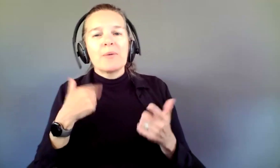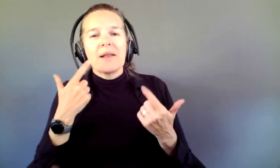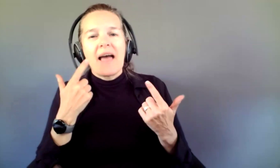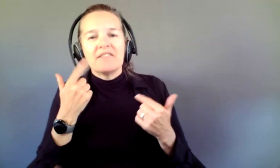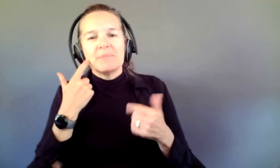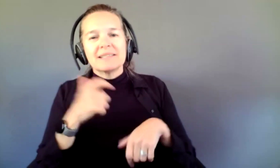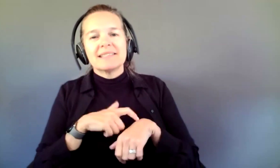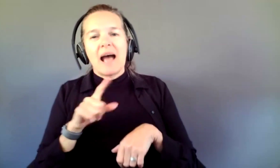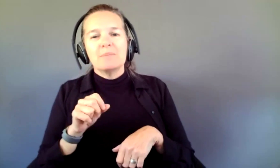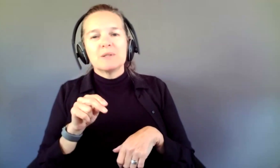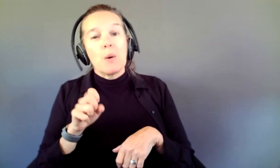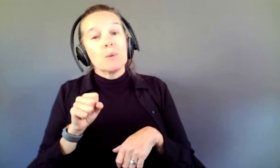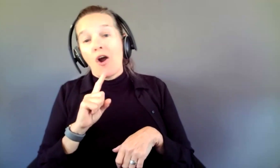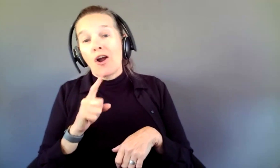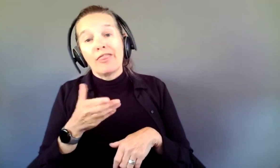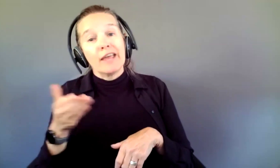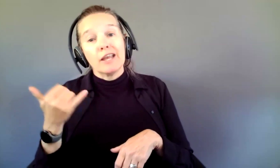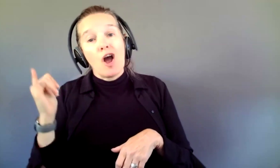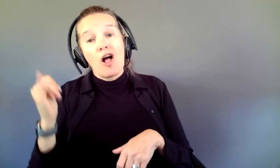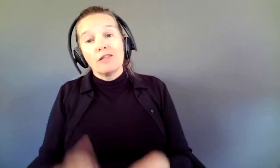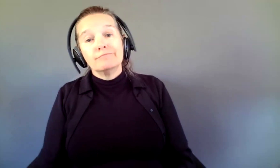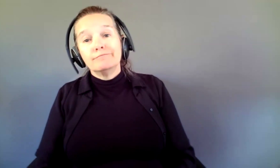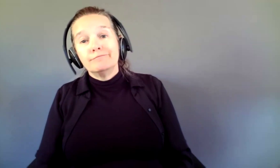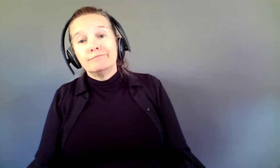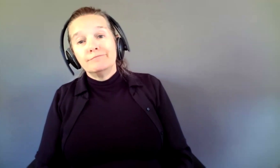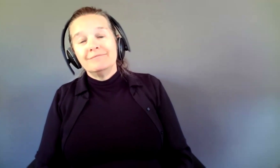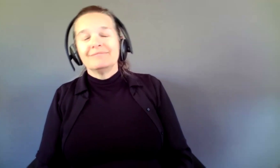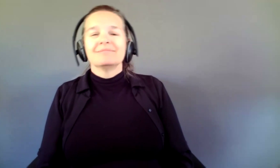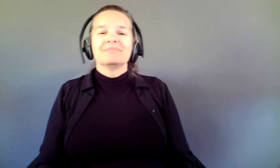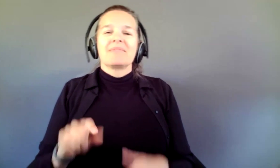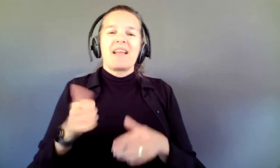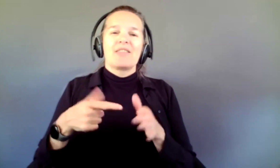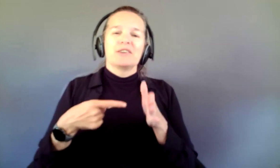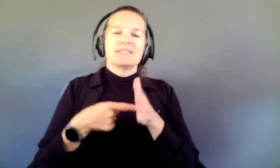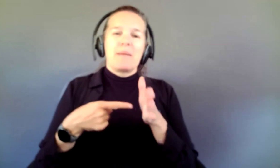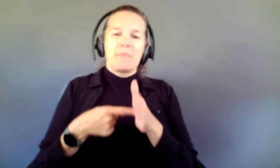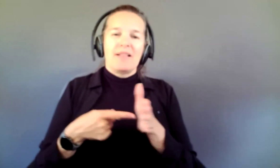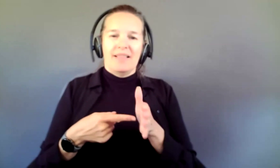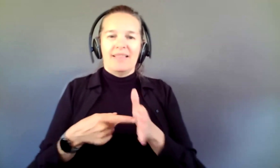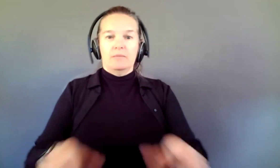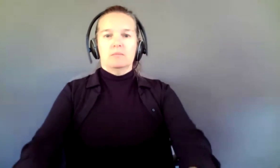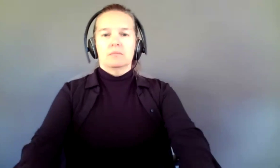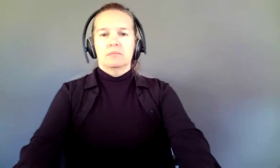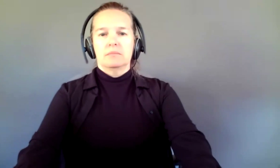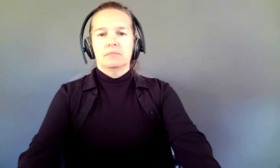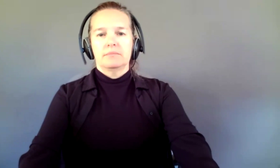are a thing, y'all. Another example to sort of build on that answer will be about tour stops.